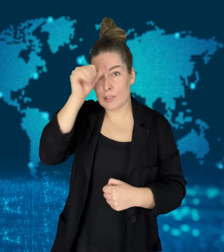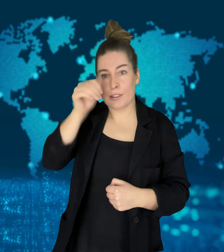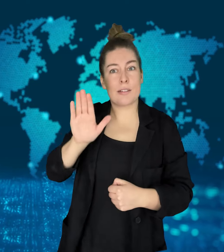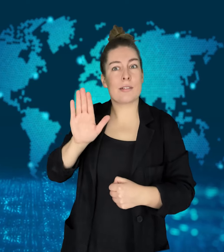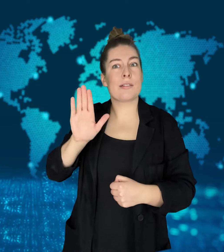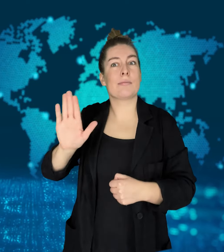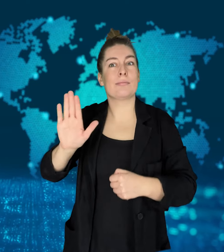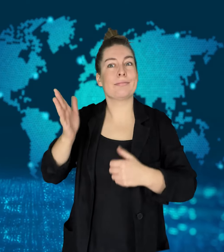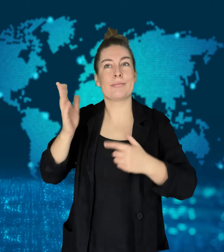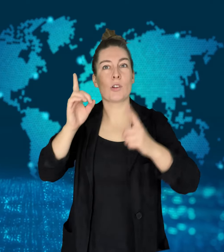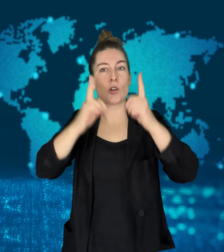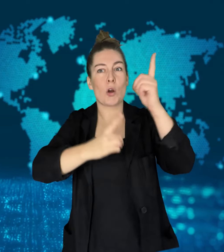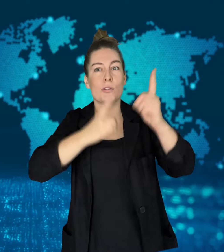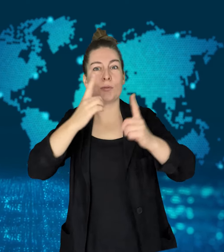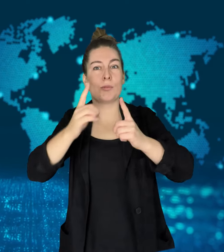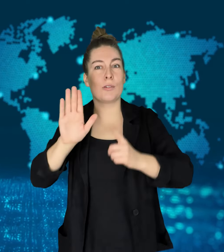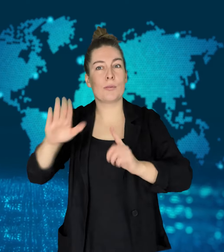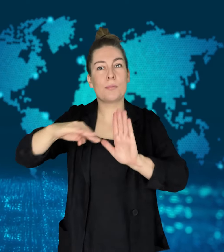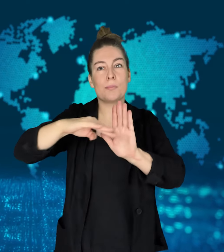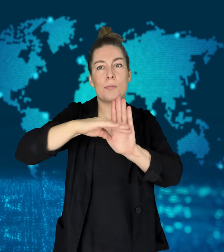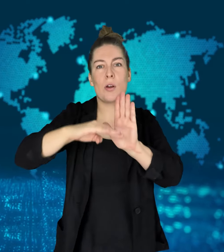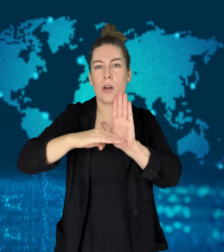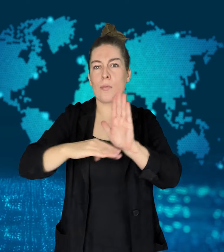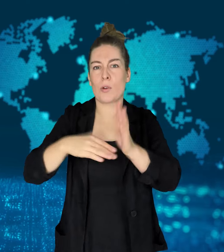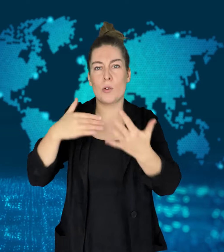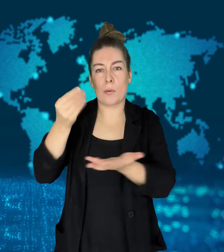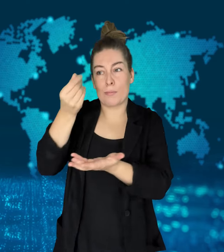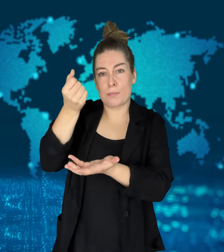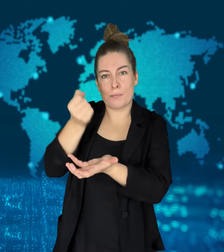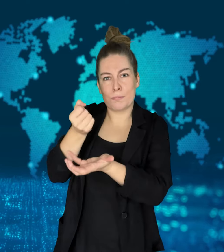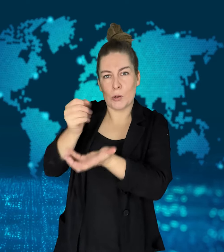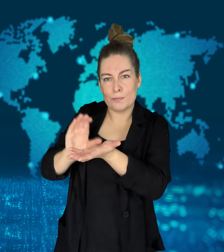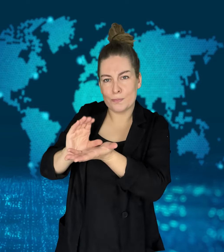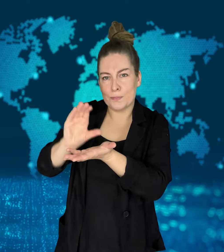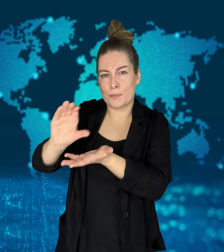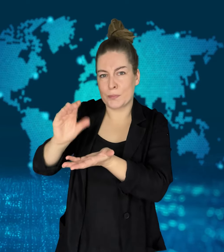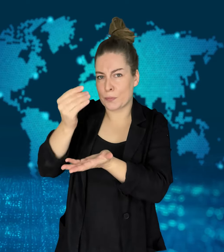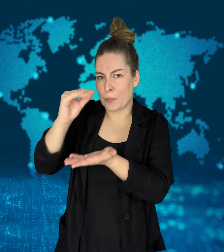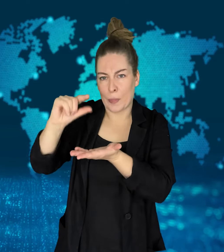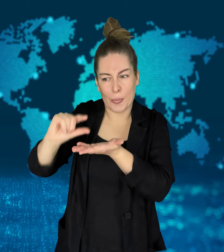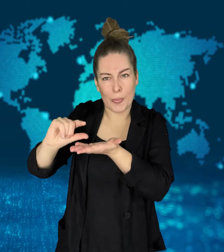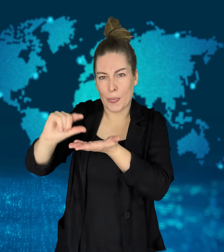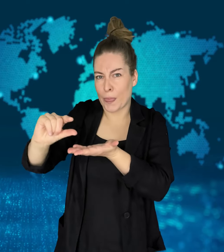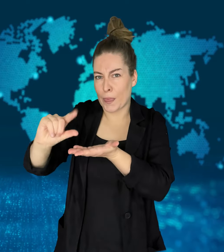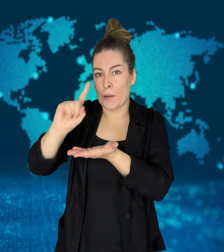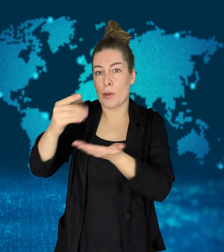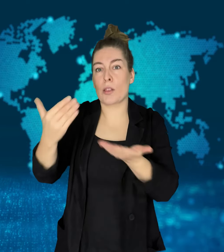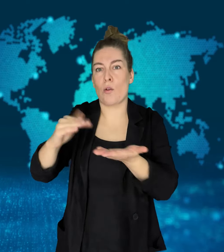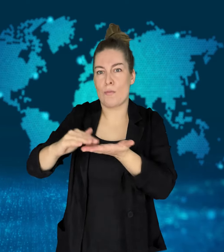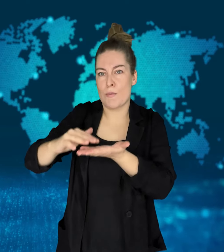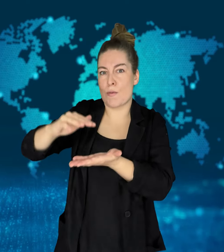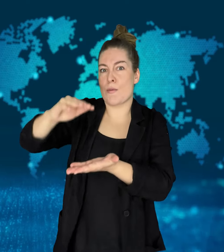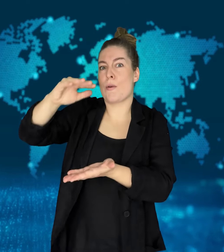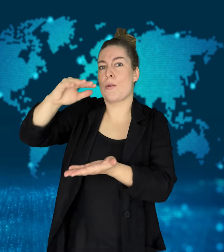The craft cost around $48 million USD to build.